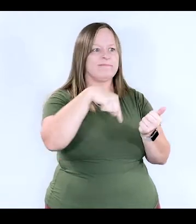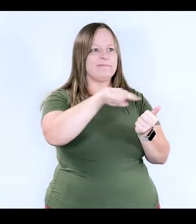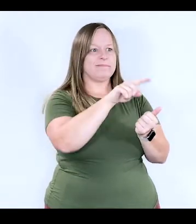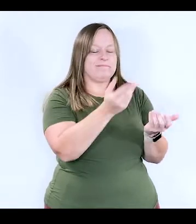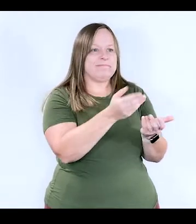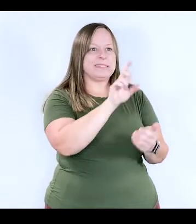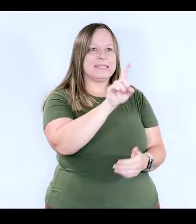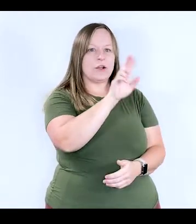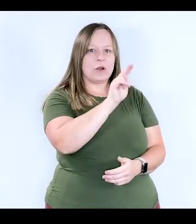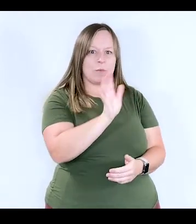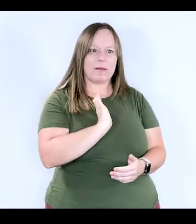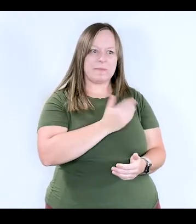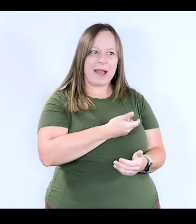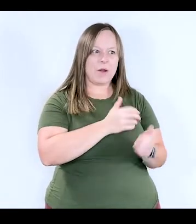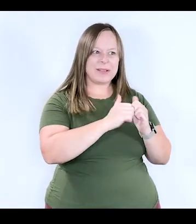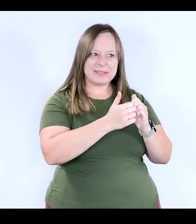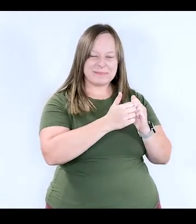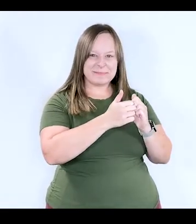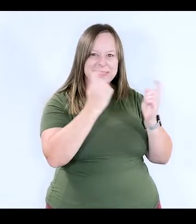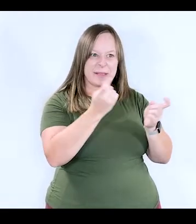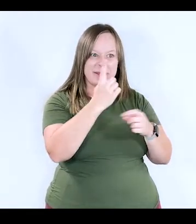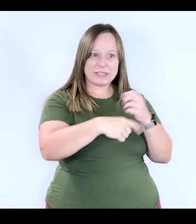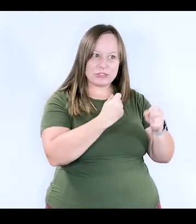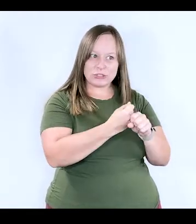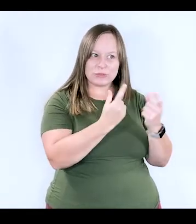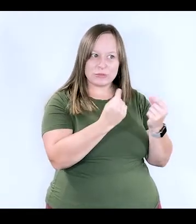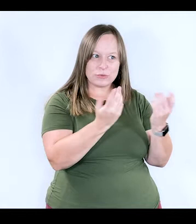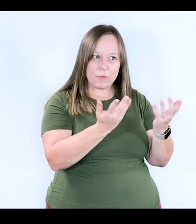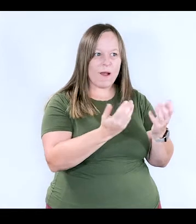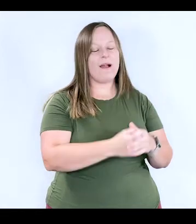Disability Rights of New York is celebrating this year Hispanic